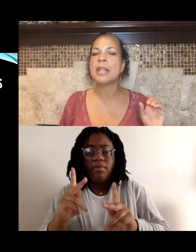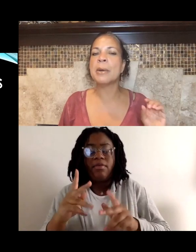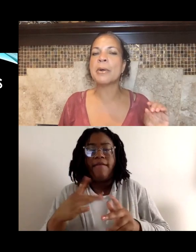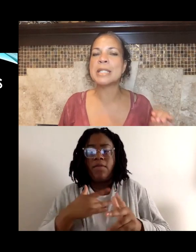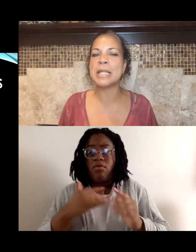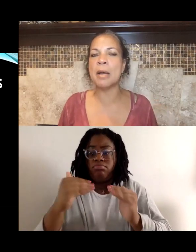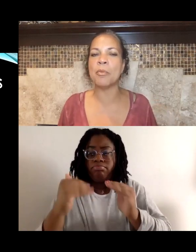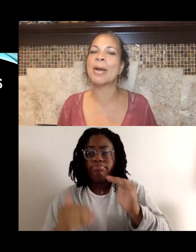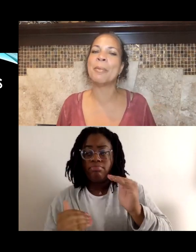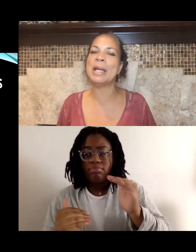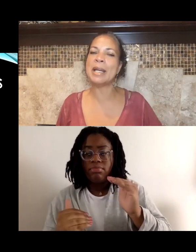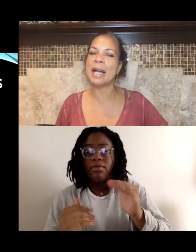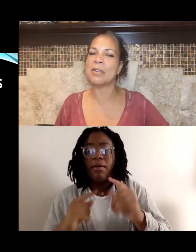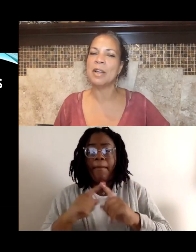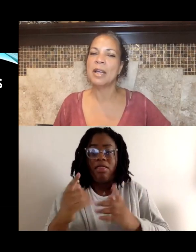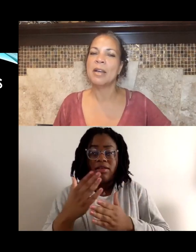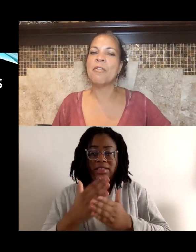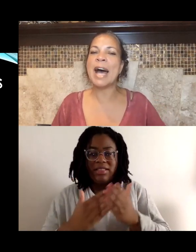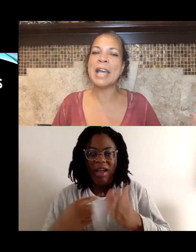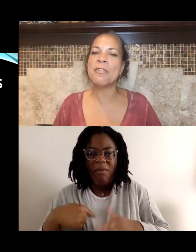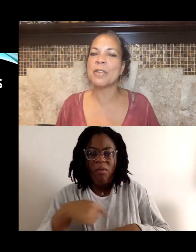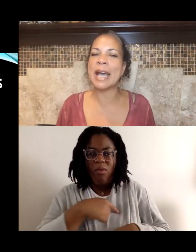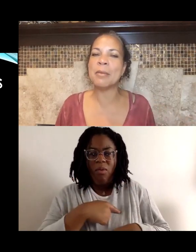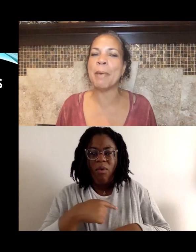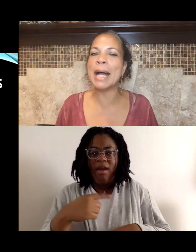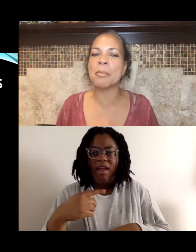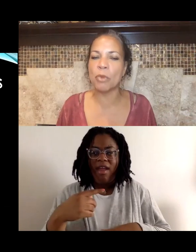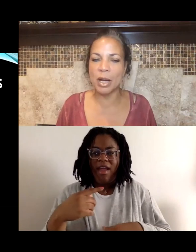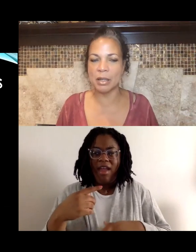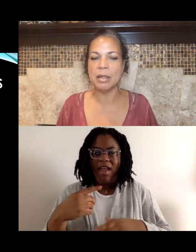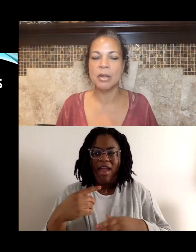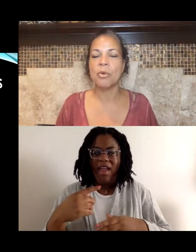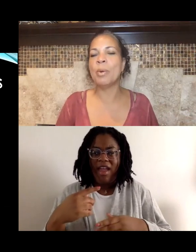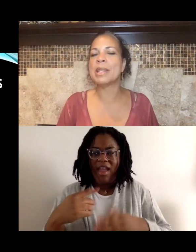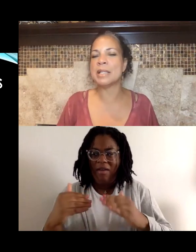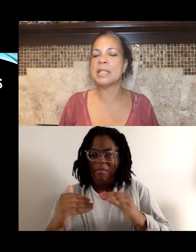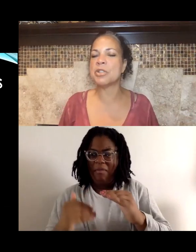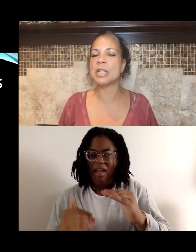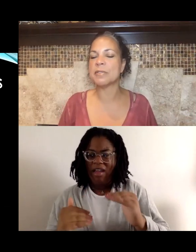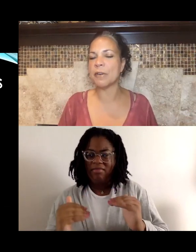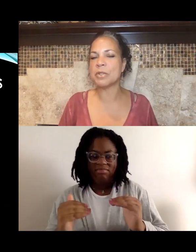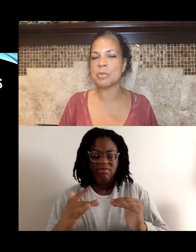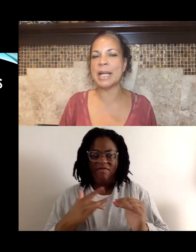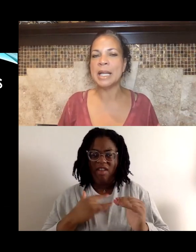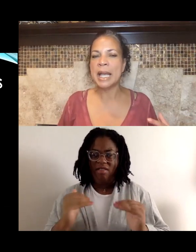There are some where we kind of vie for that bottom rung, with indigenous folks, right.